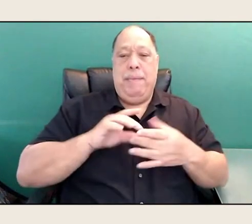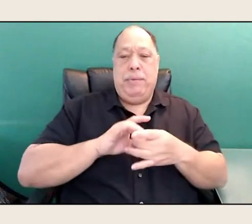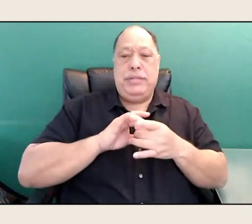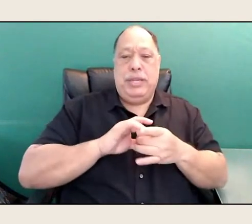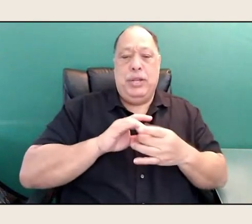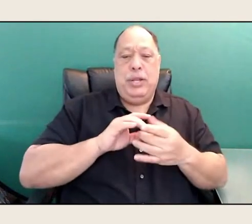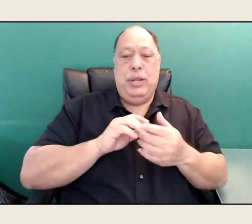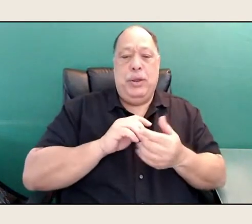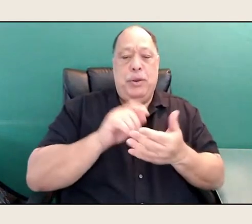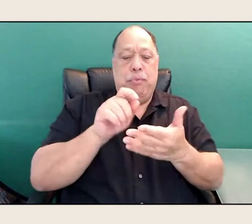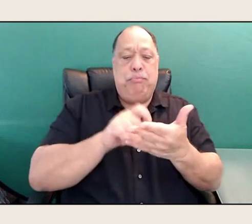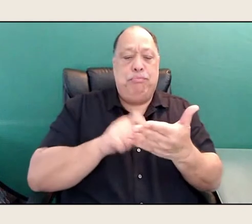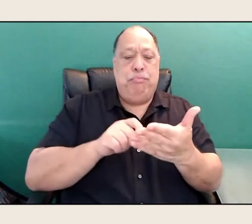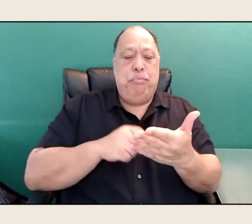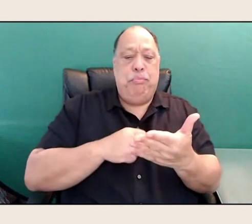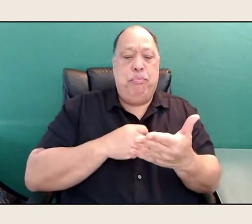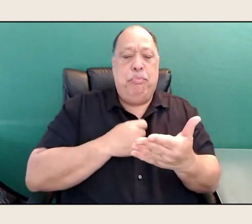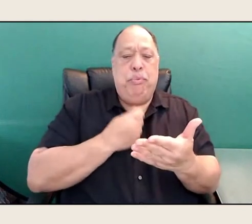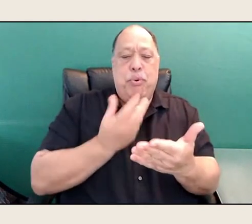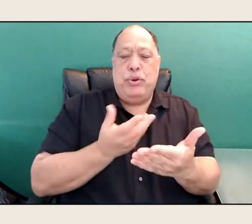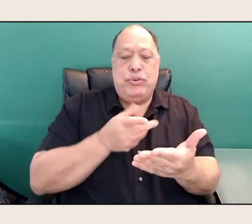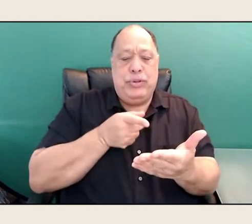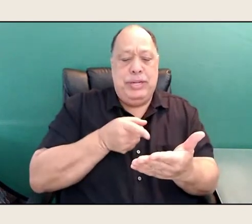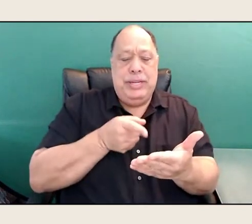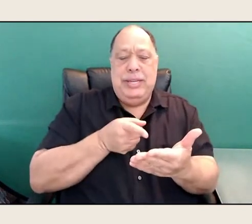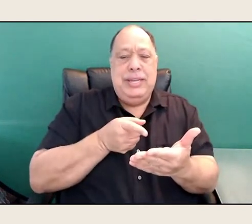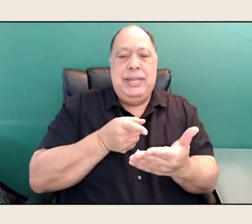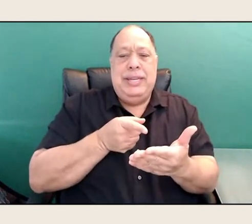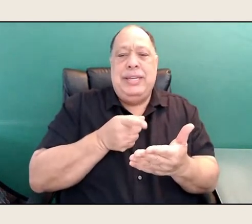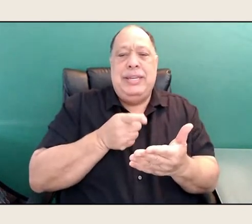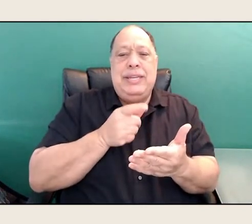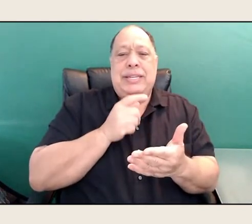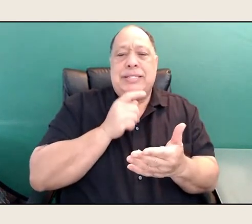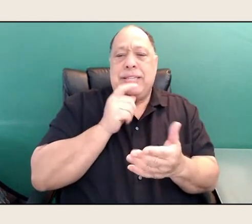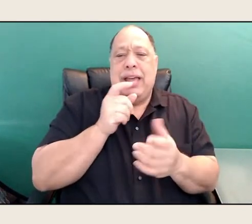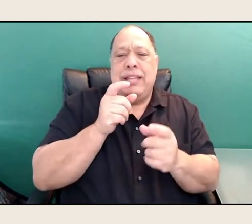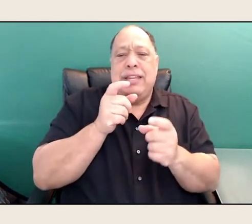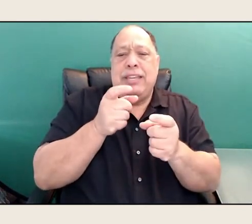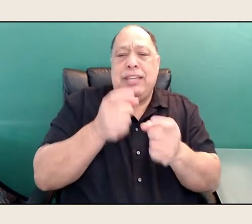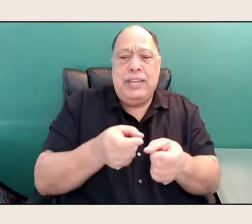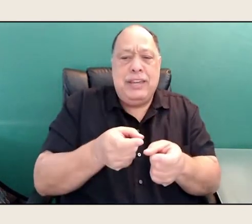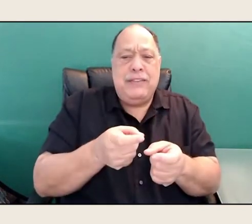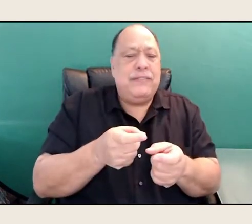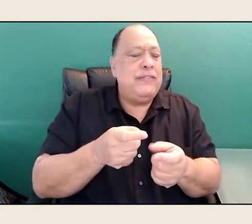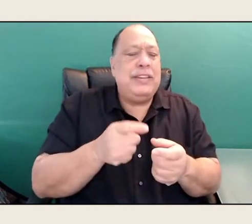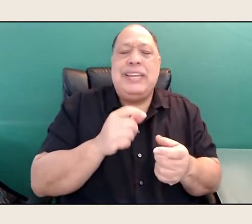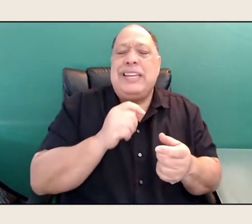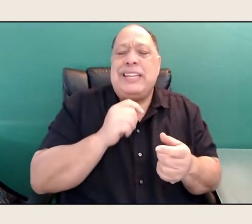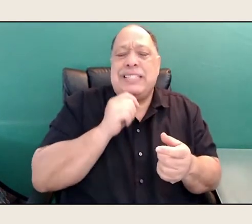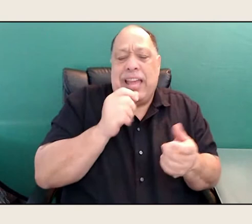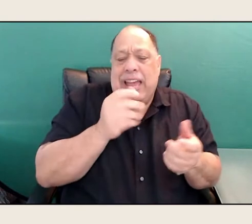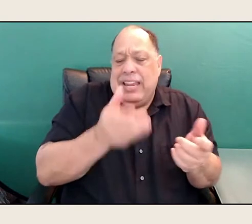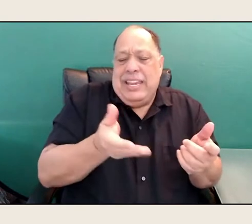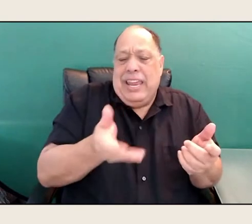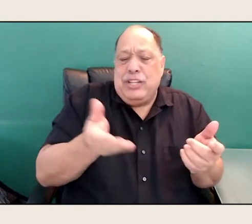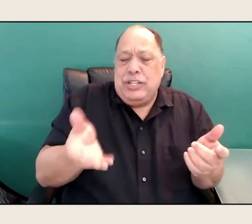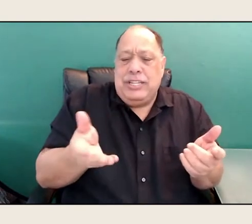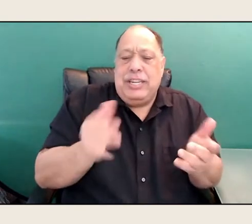I wouldn't say, it's not gift, but that poetry, and it's not really an entity. It's that kind of energy